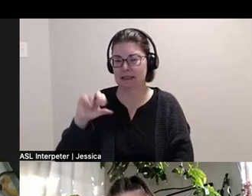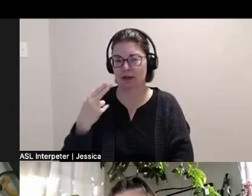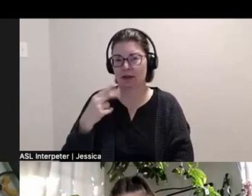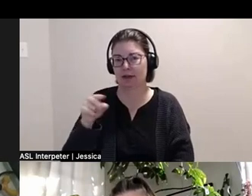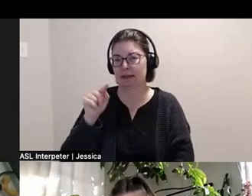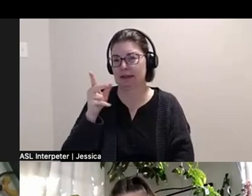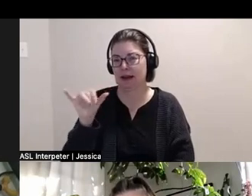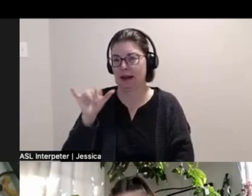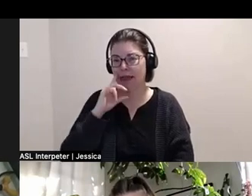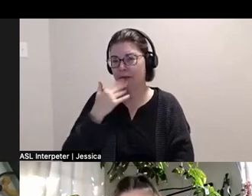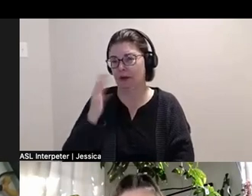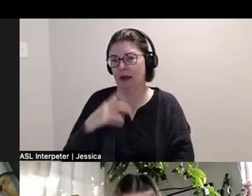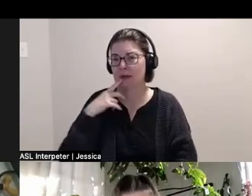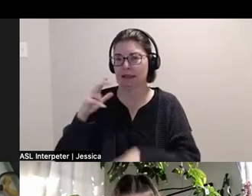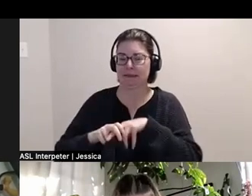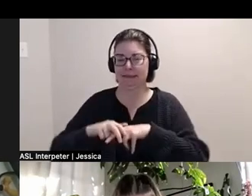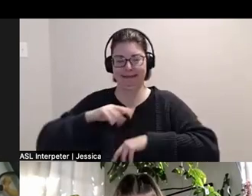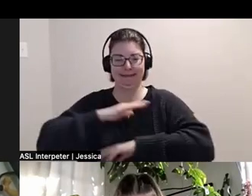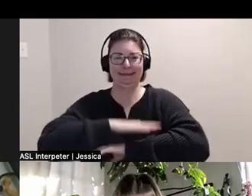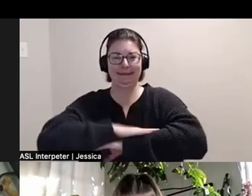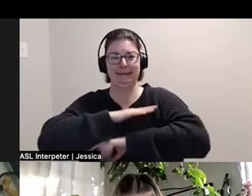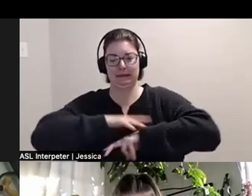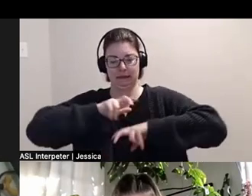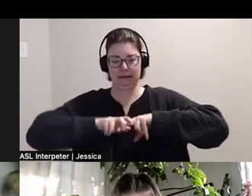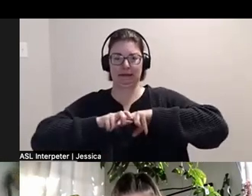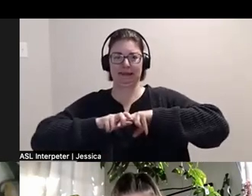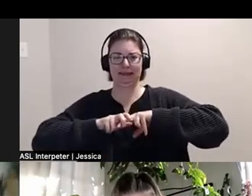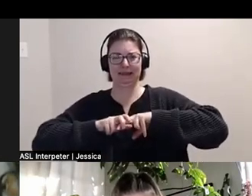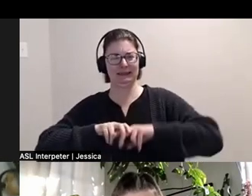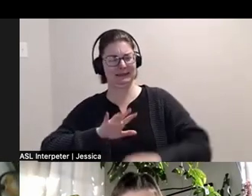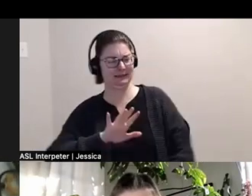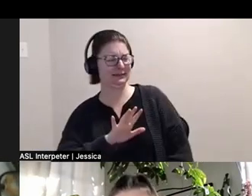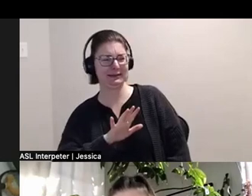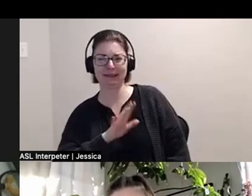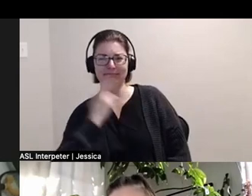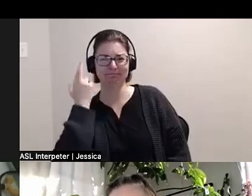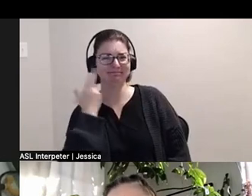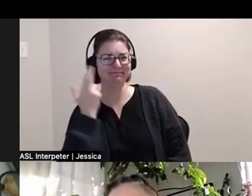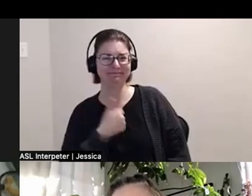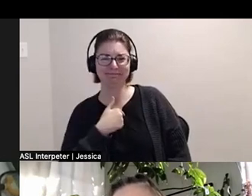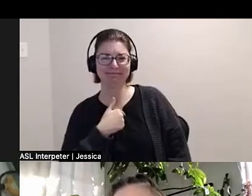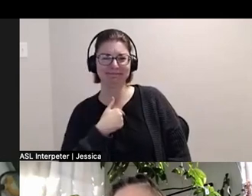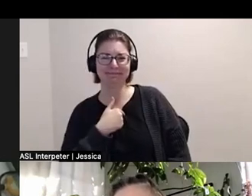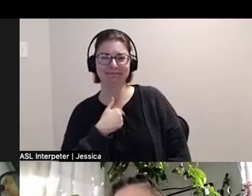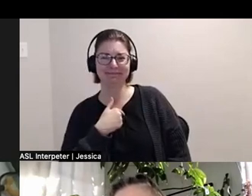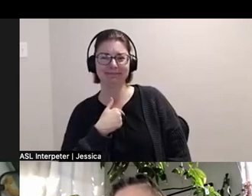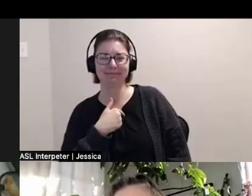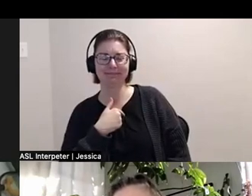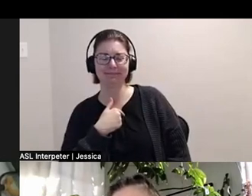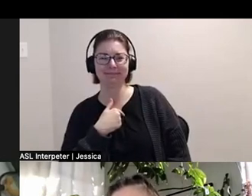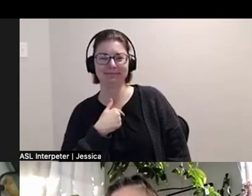I was just gonna like, sit up at like a desk. And I was like that I realized that. We're all, uhm,